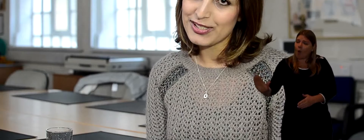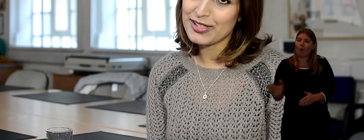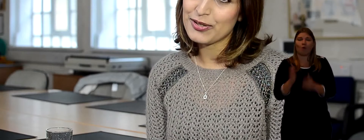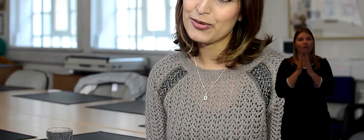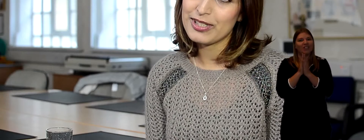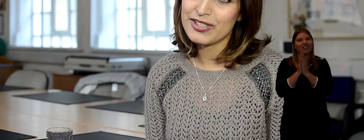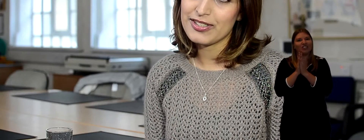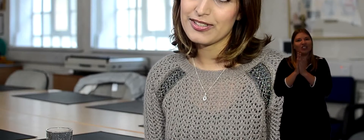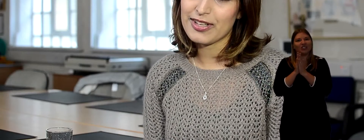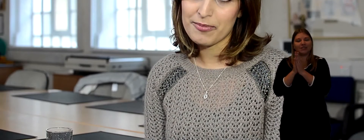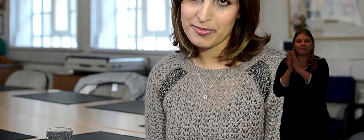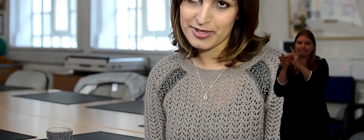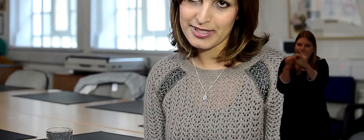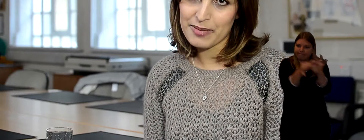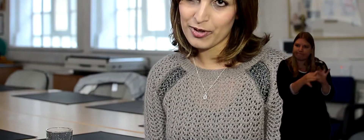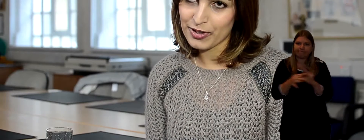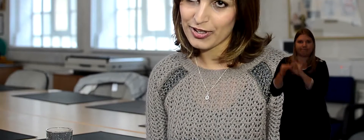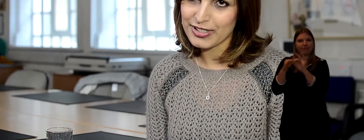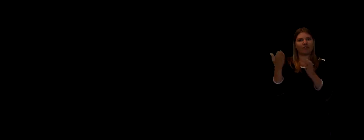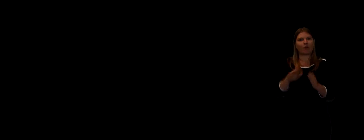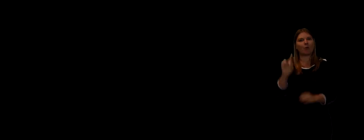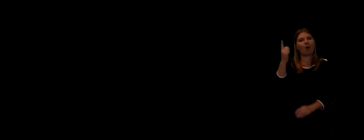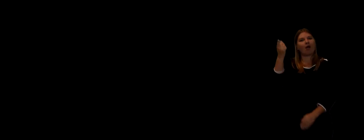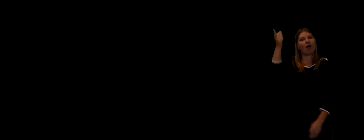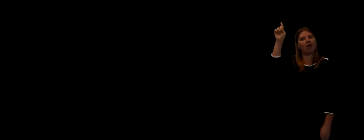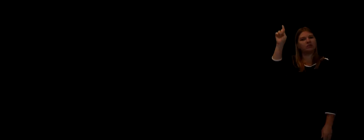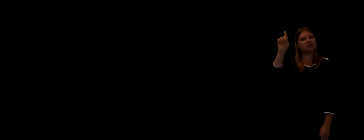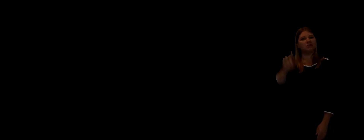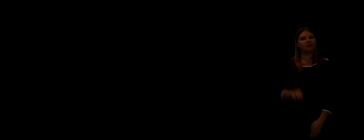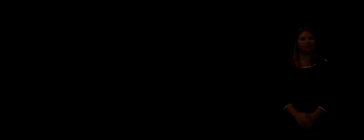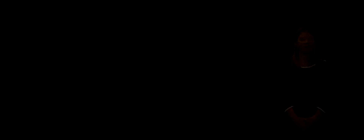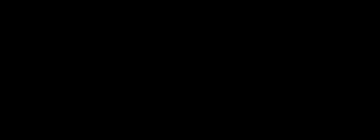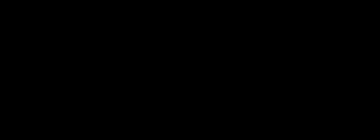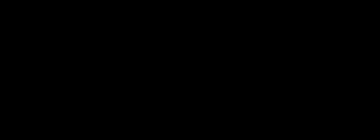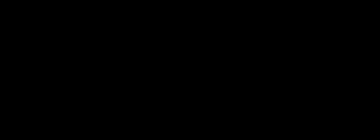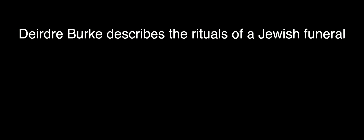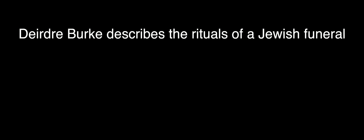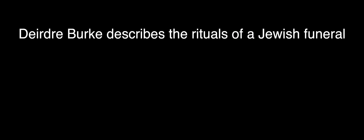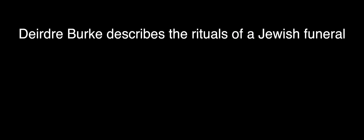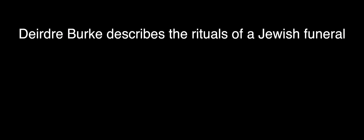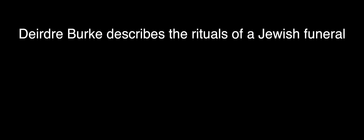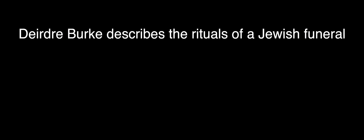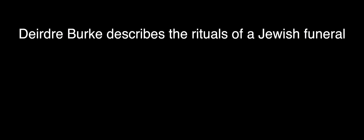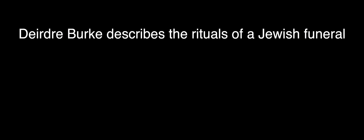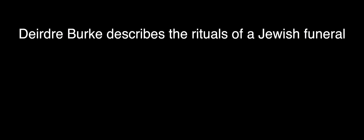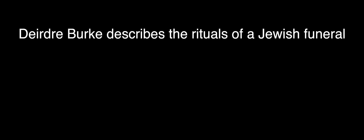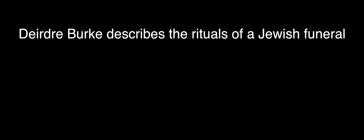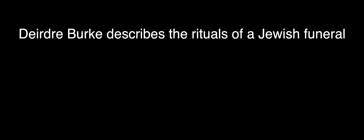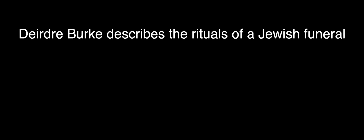so that all religions come from the same one god.